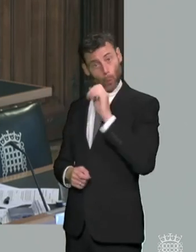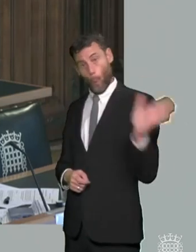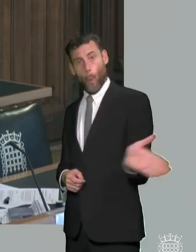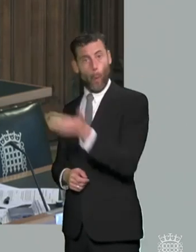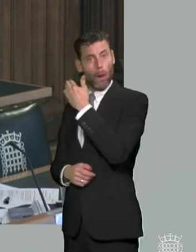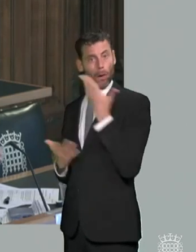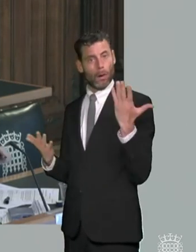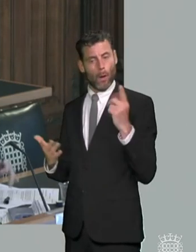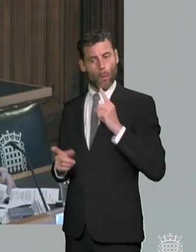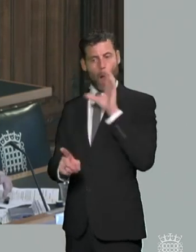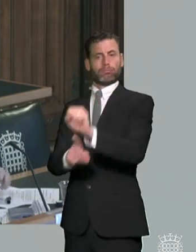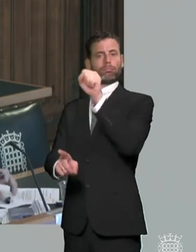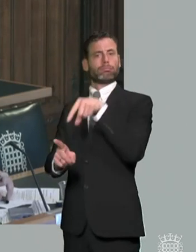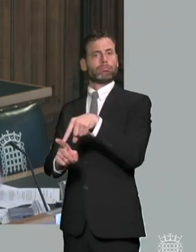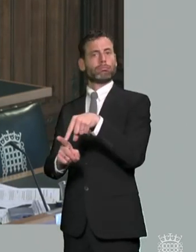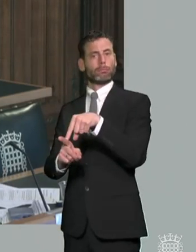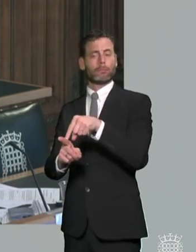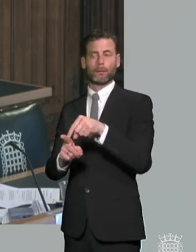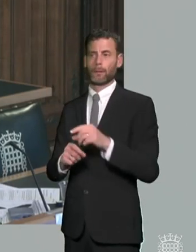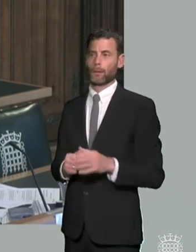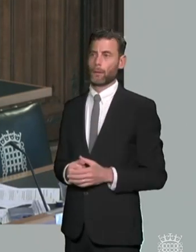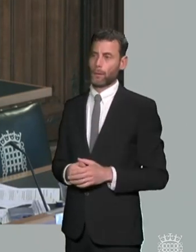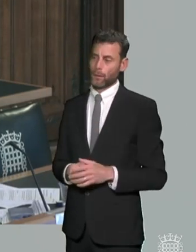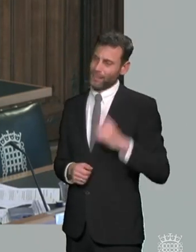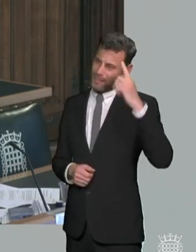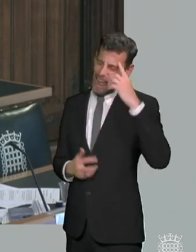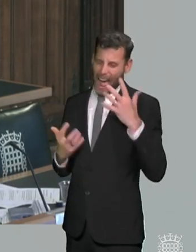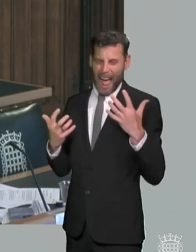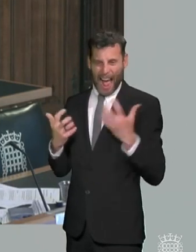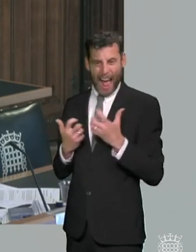work and how we want to avoid any unintended consequences do you would you agree a kind